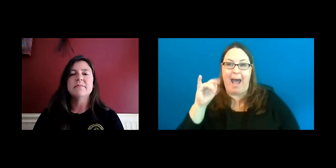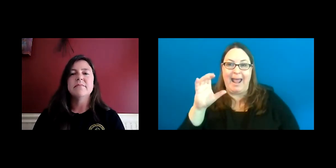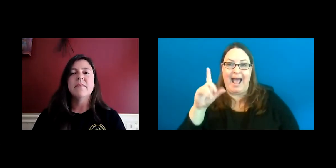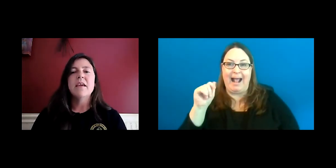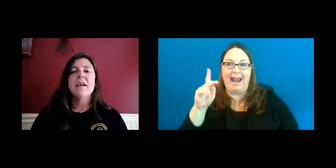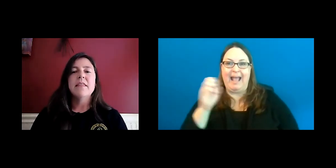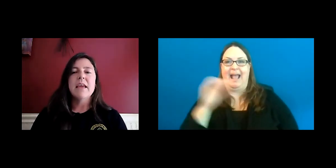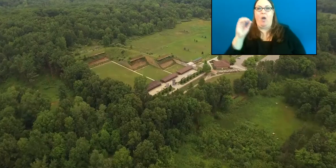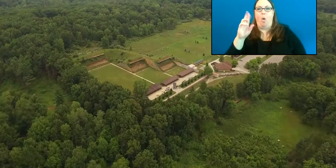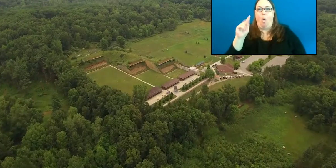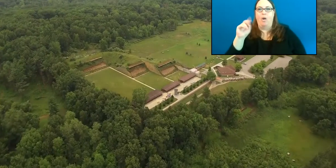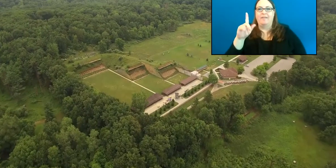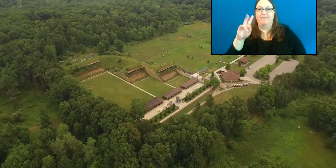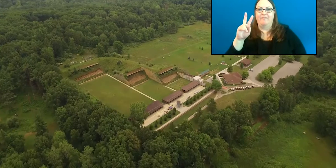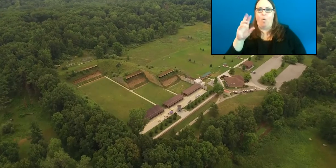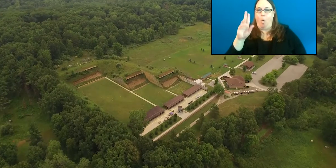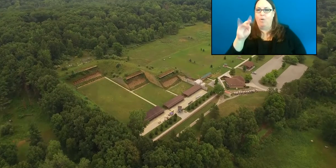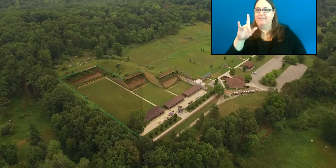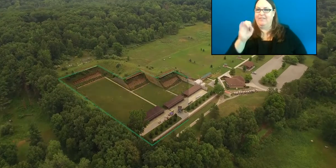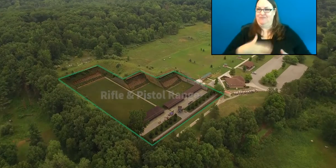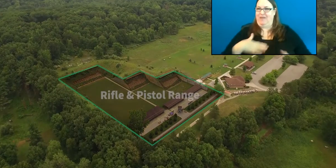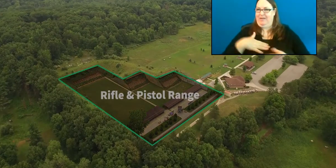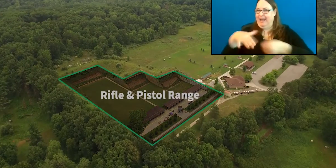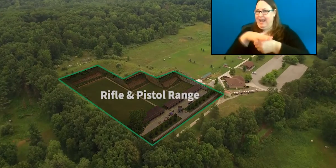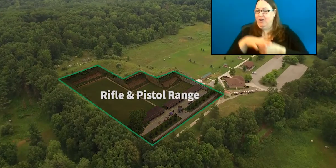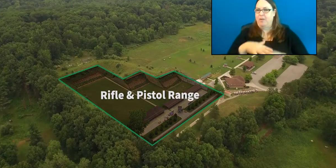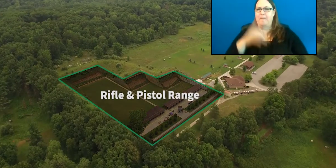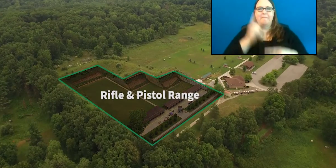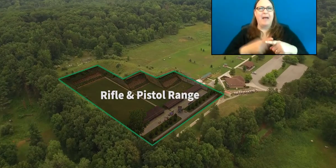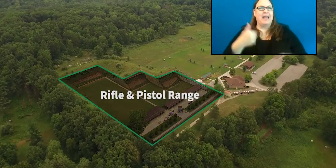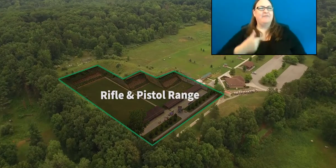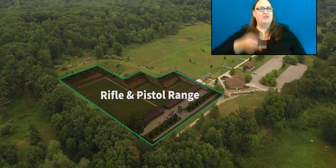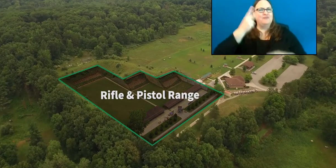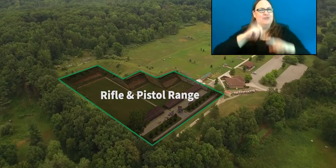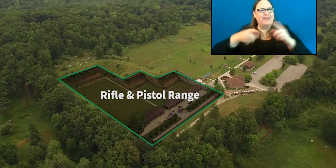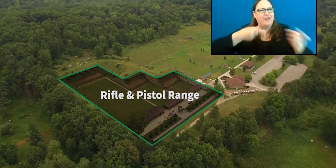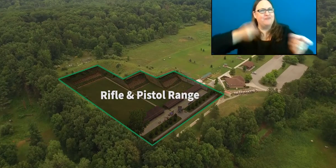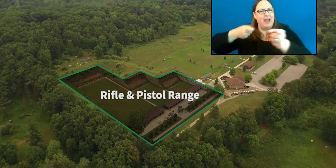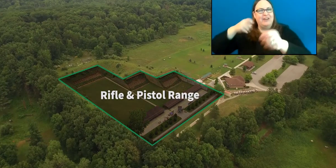They also oversee two top-notch ranges that are located within the Island Lake Recreation